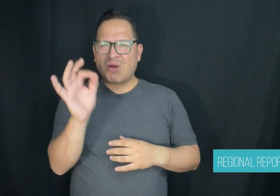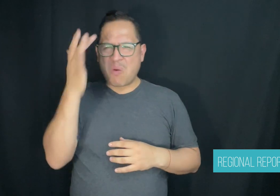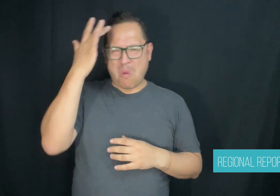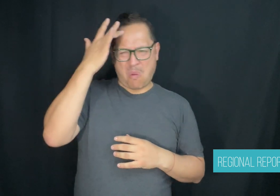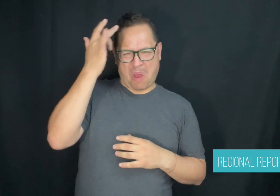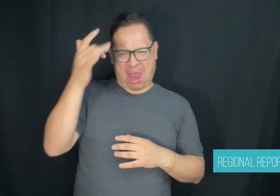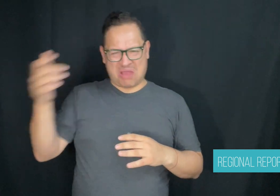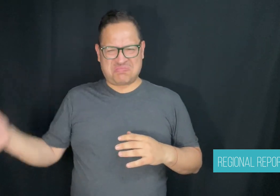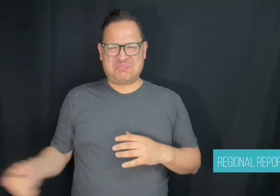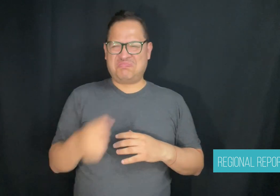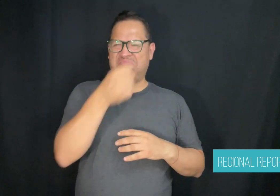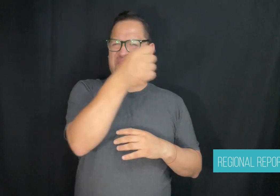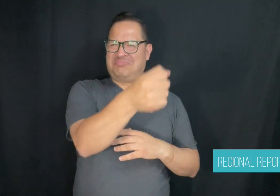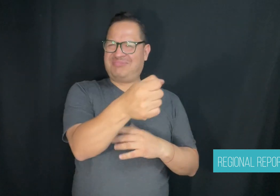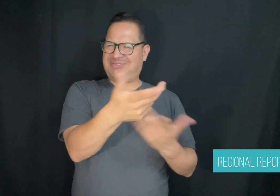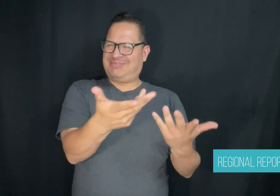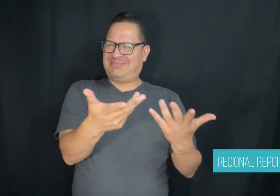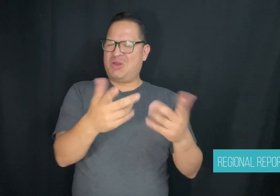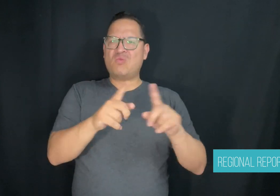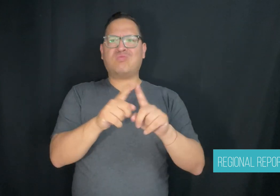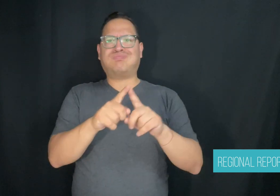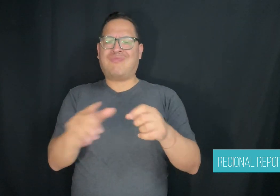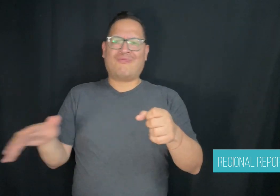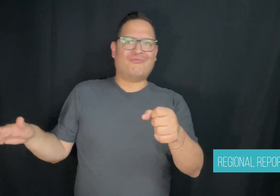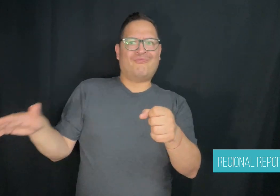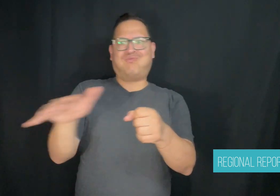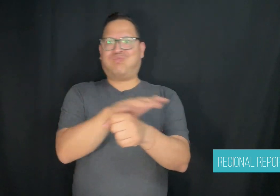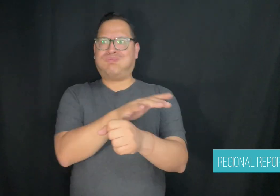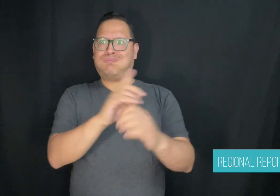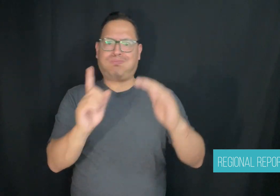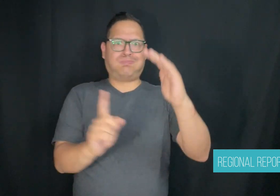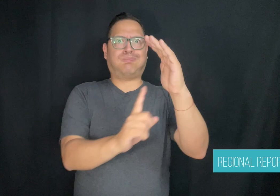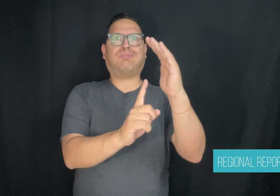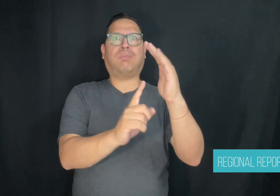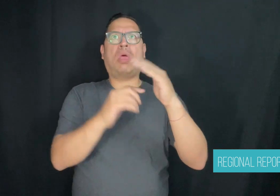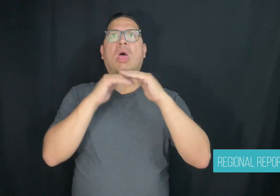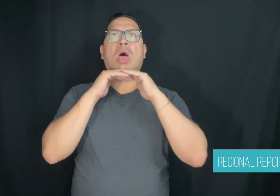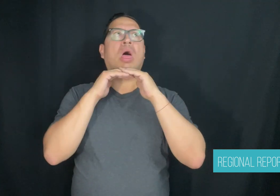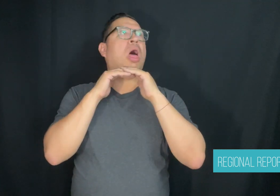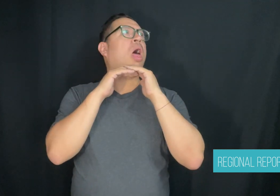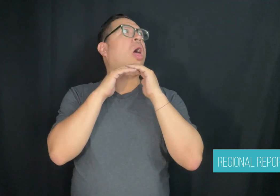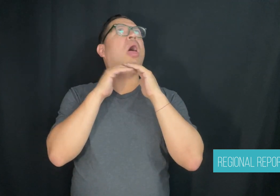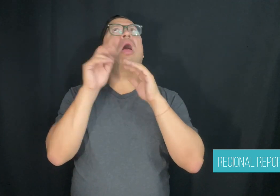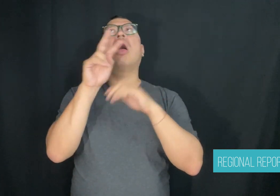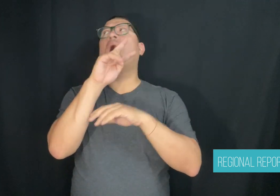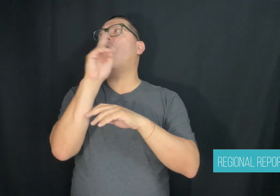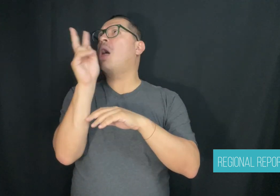have it in her face that she's not valuable enough